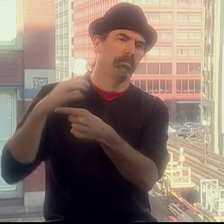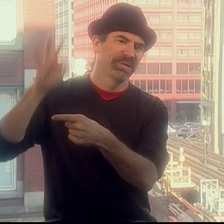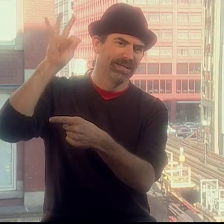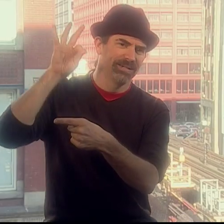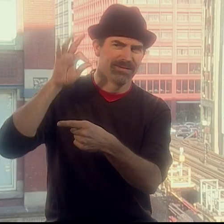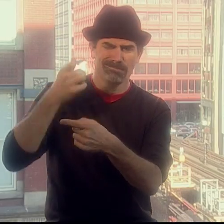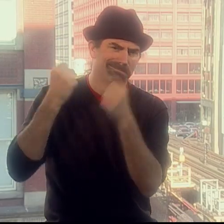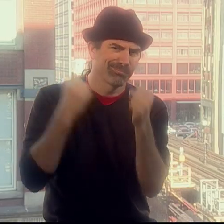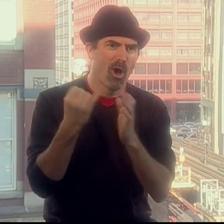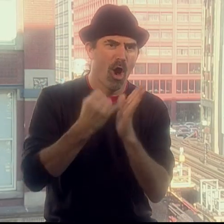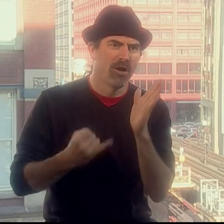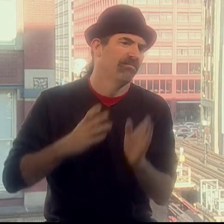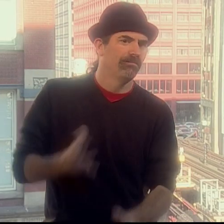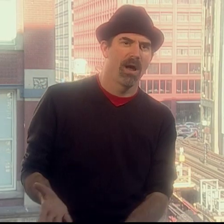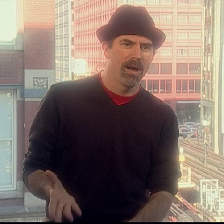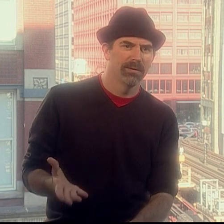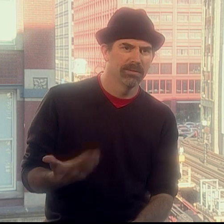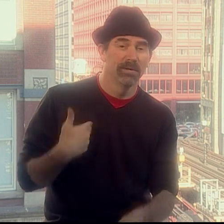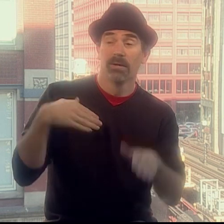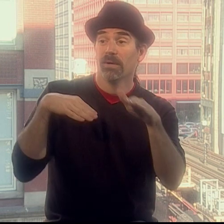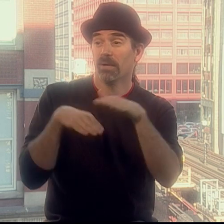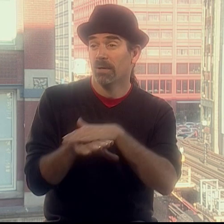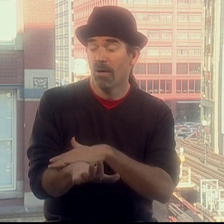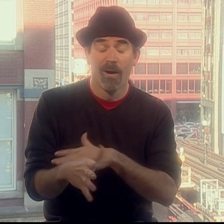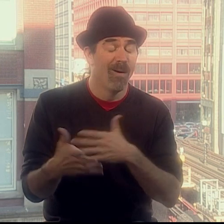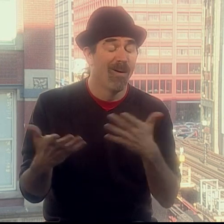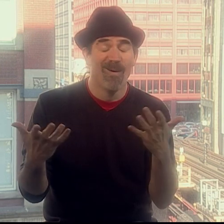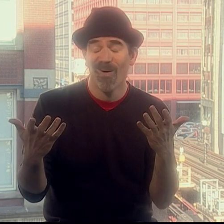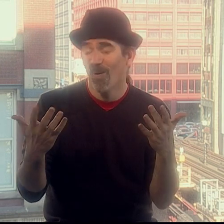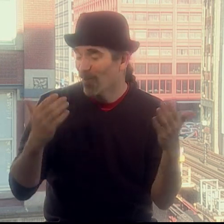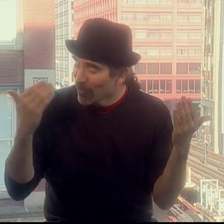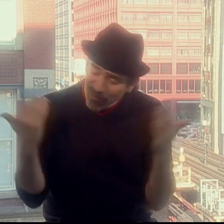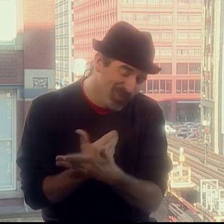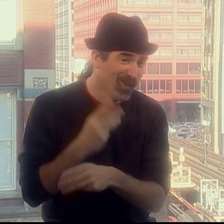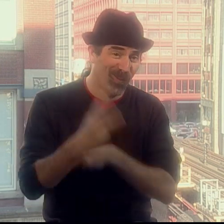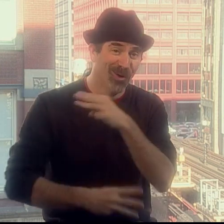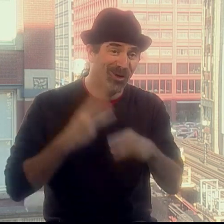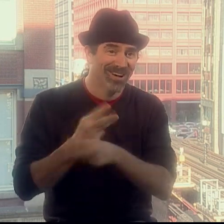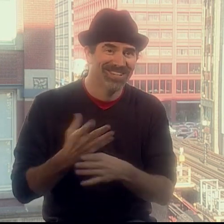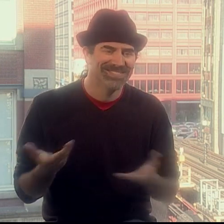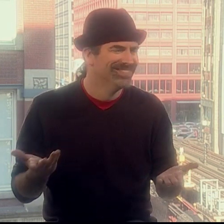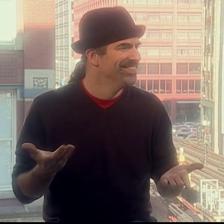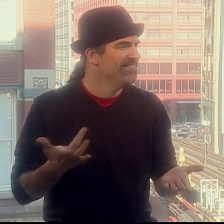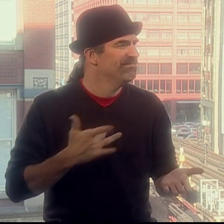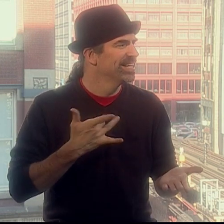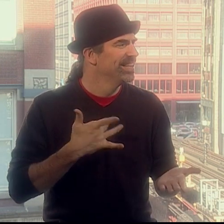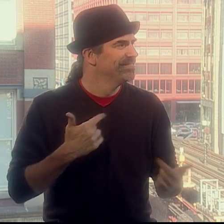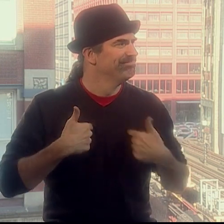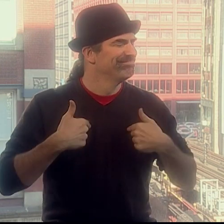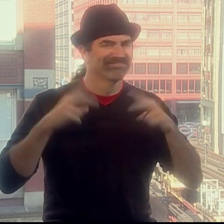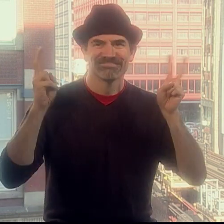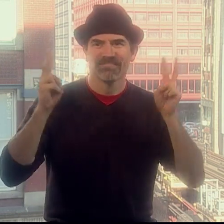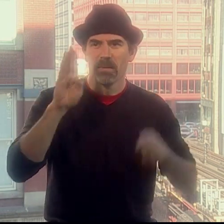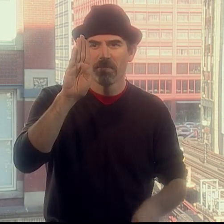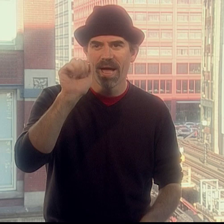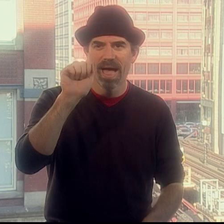because they had such a strong art program for my major. From the moment I go there it was a new world,